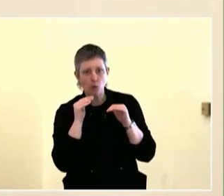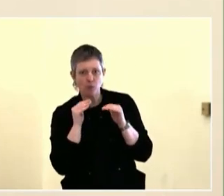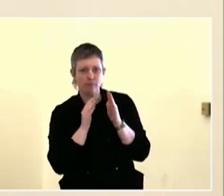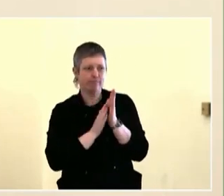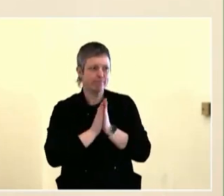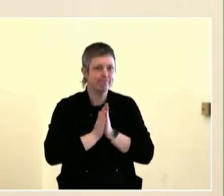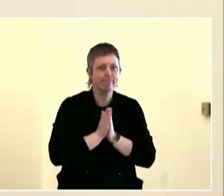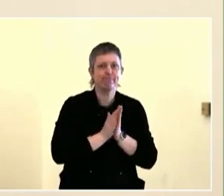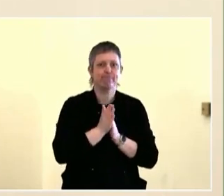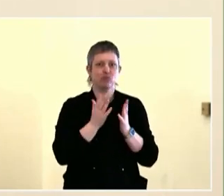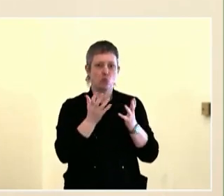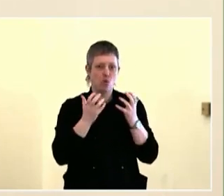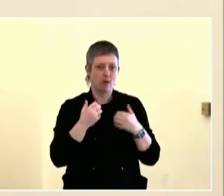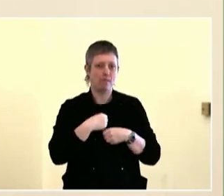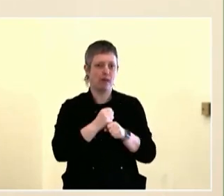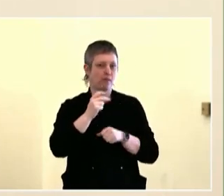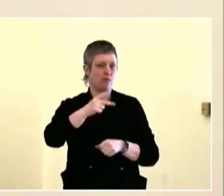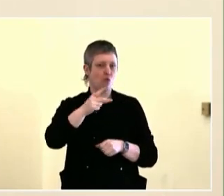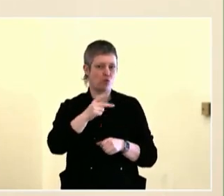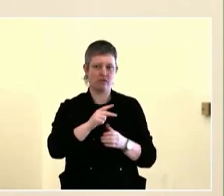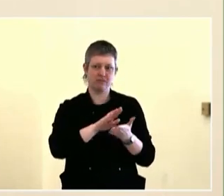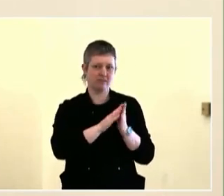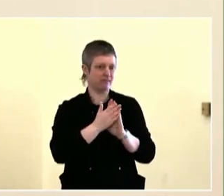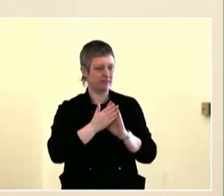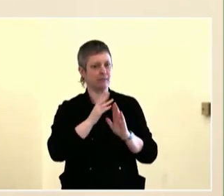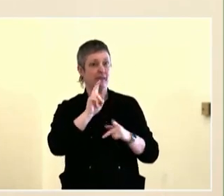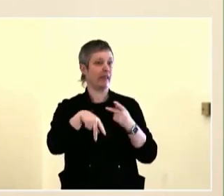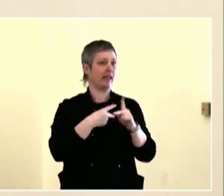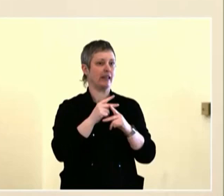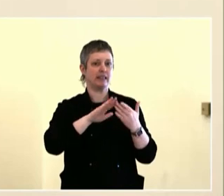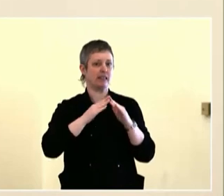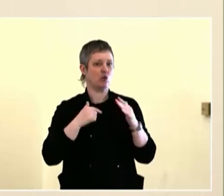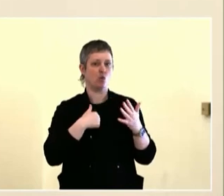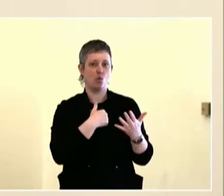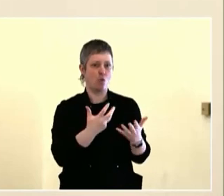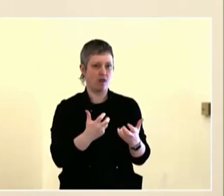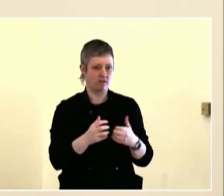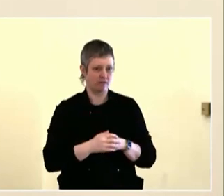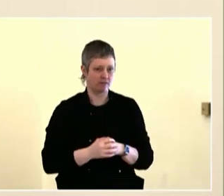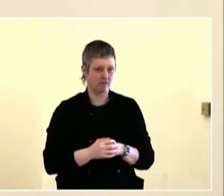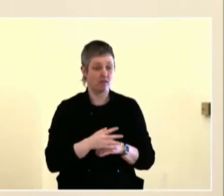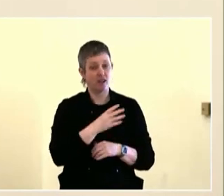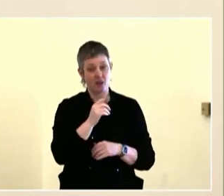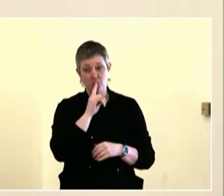and the people, and also, we discussed, the administration at